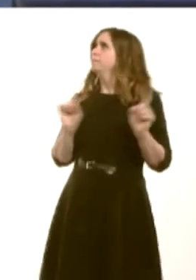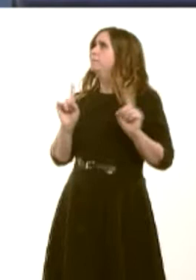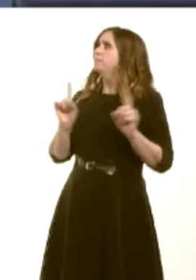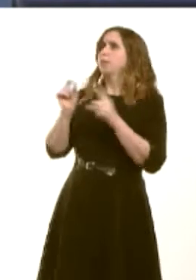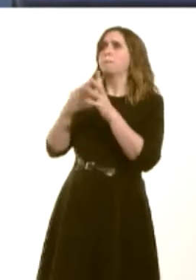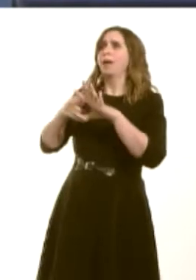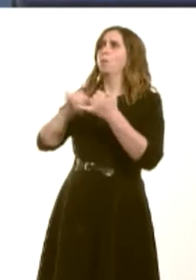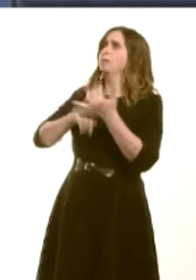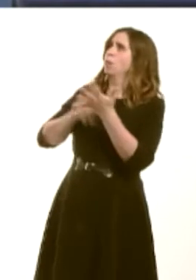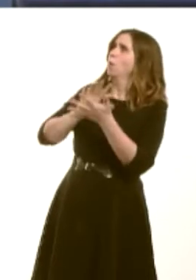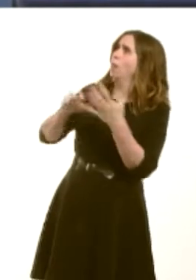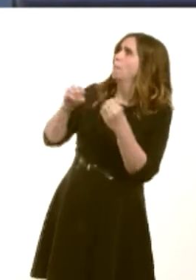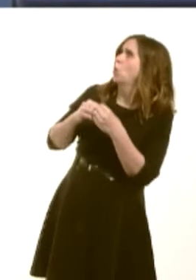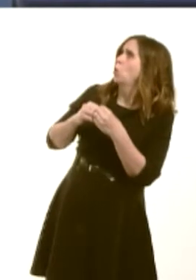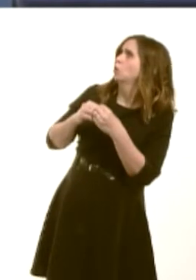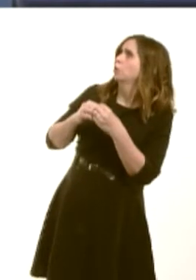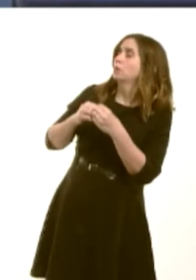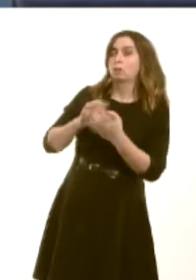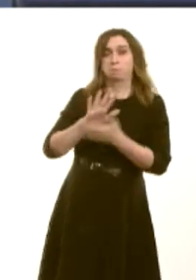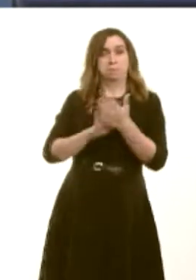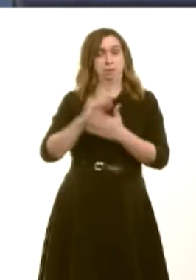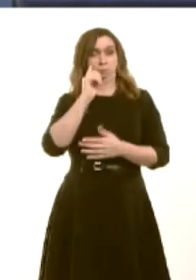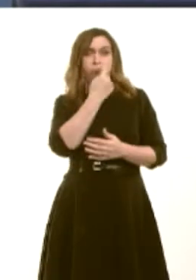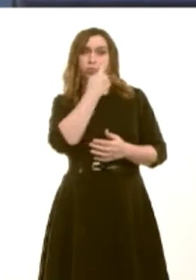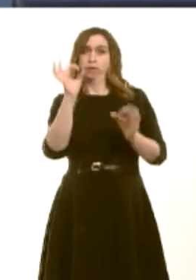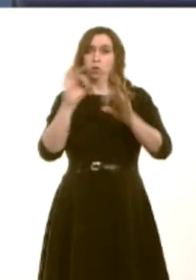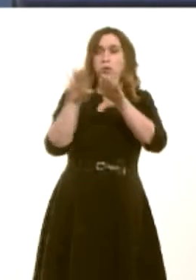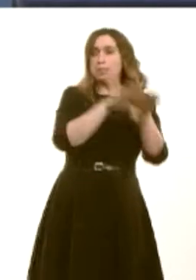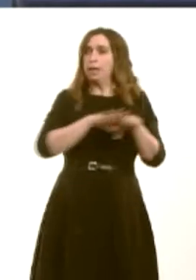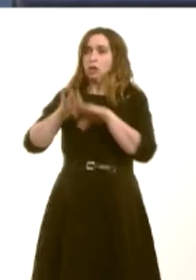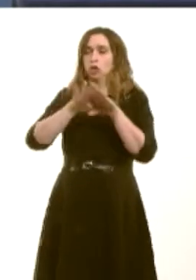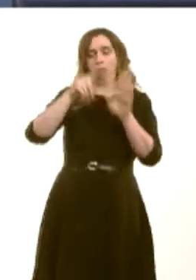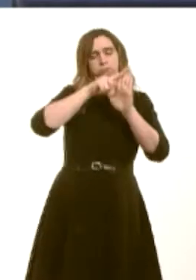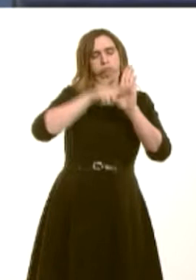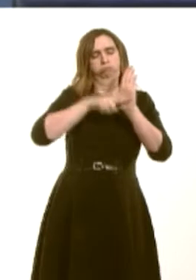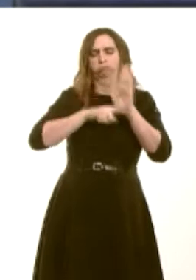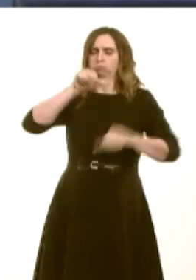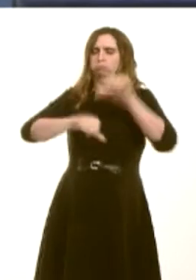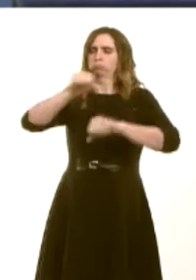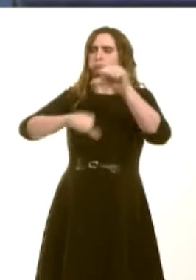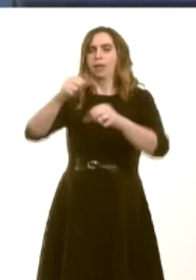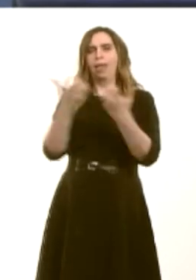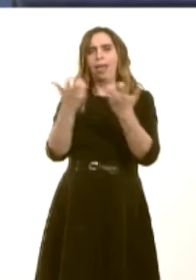there is no national procedure for dealing with the closure of GP surgeries. The community